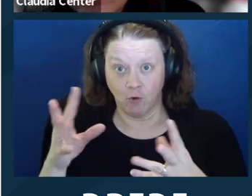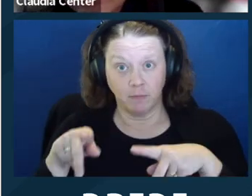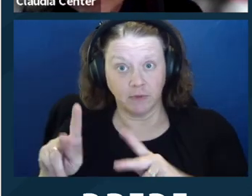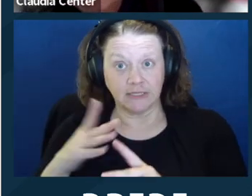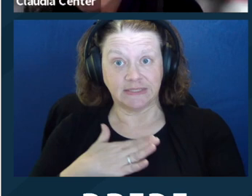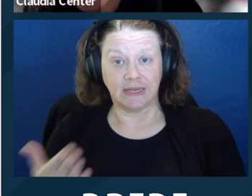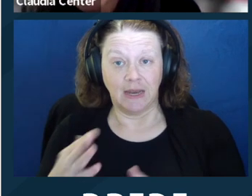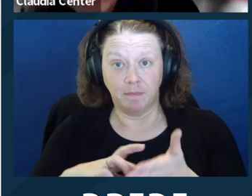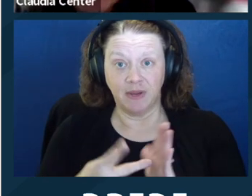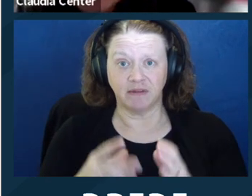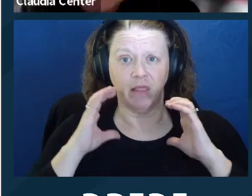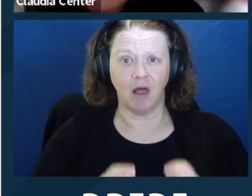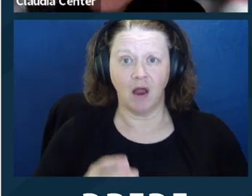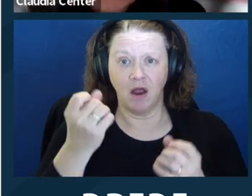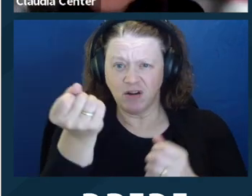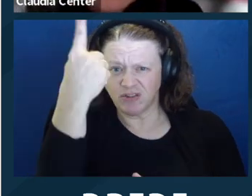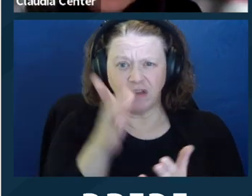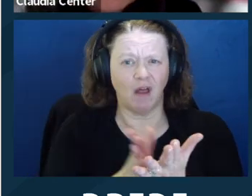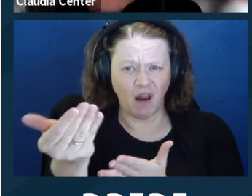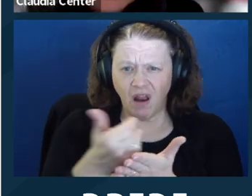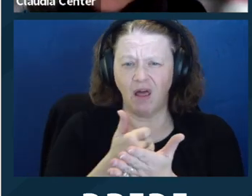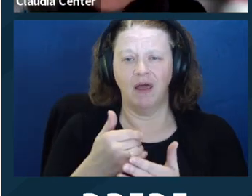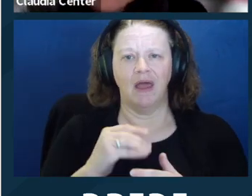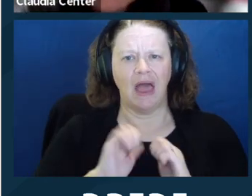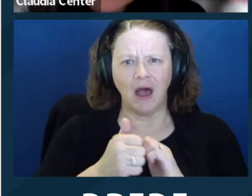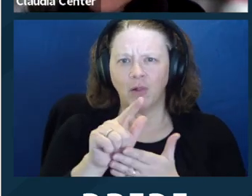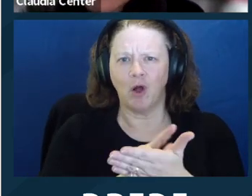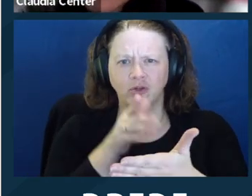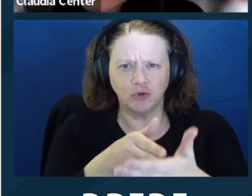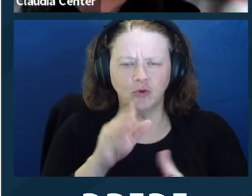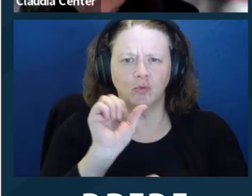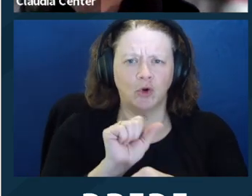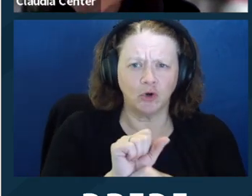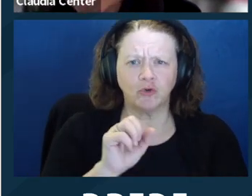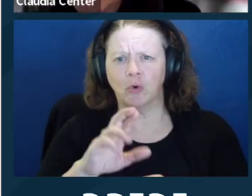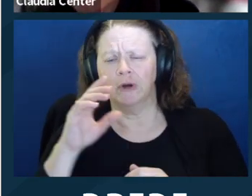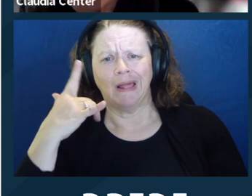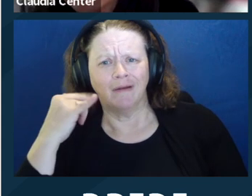the Federal Rules of Civil Procedure. It just means that the client needs to understand